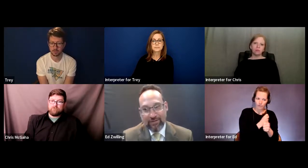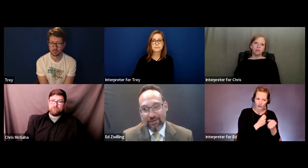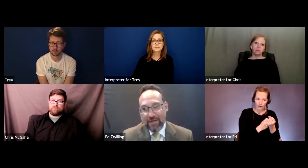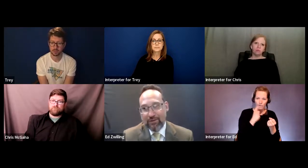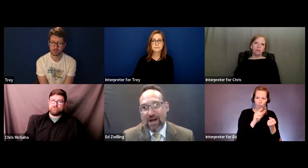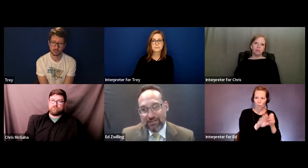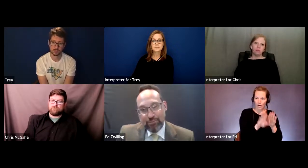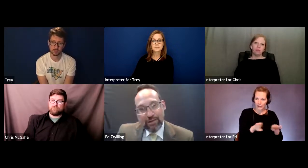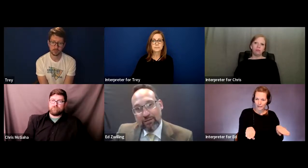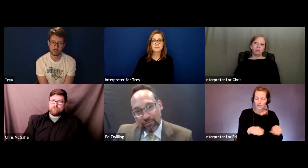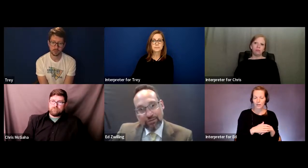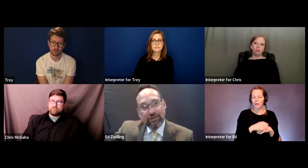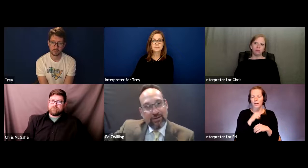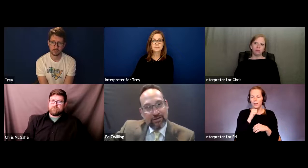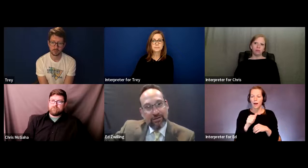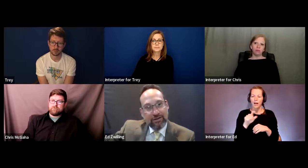and they are not just being matriculated.